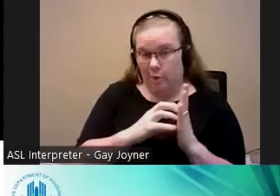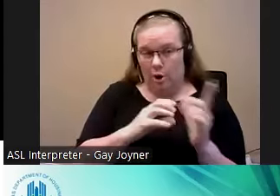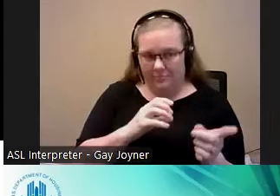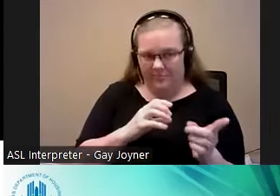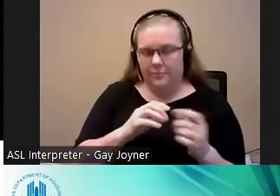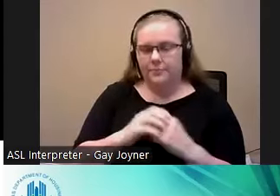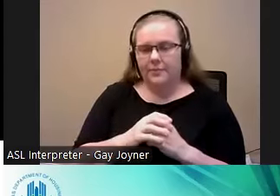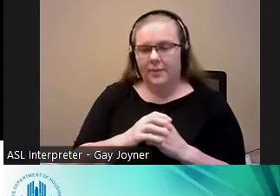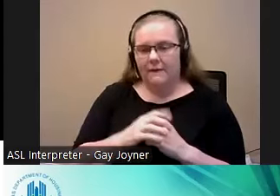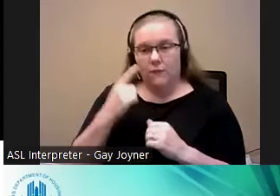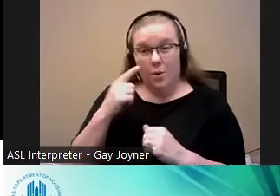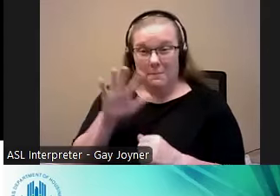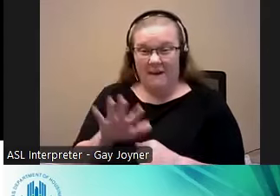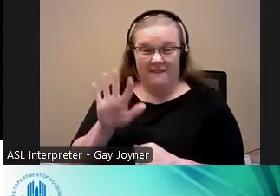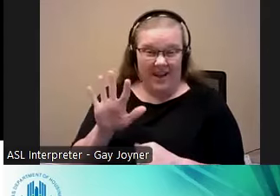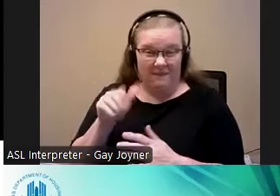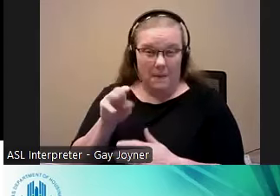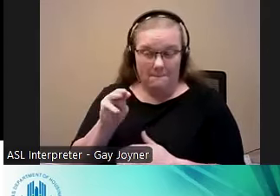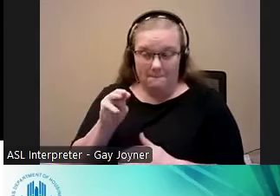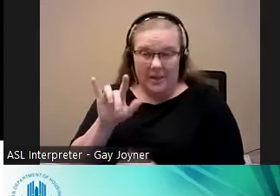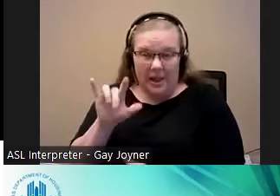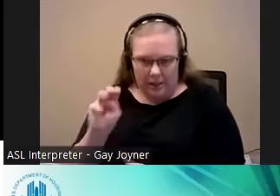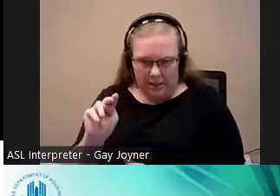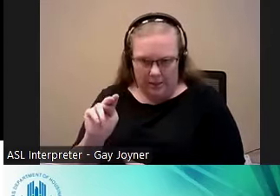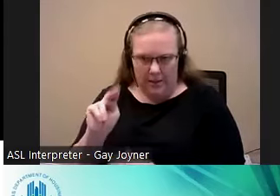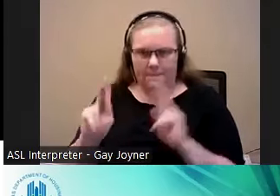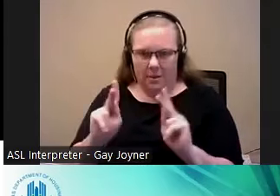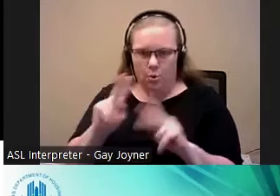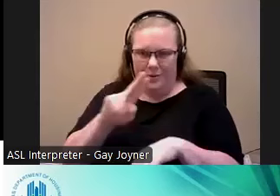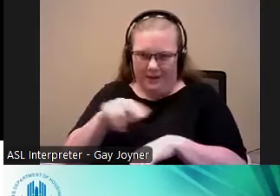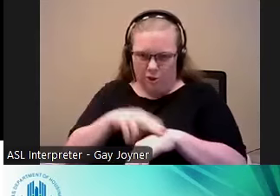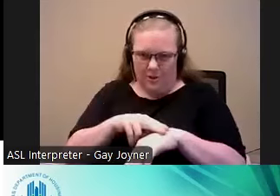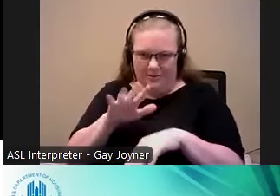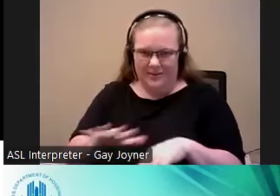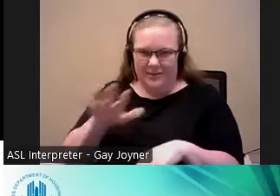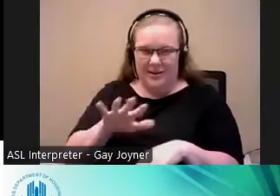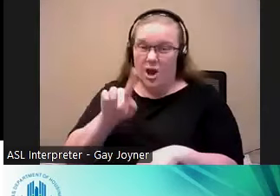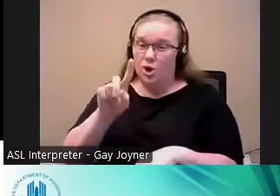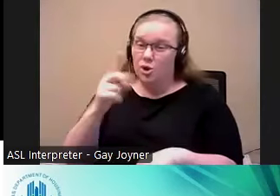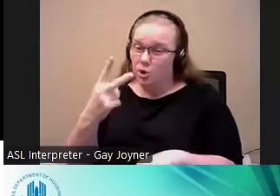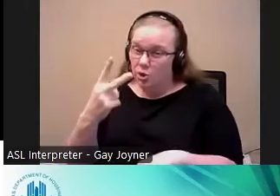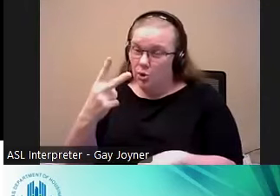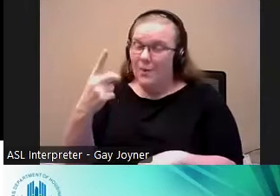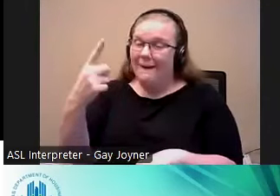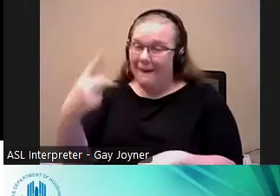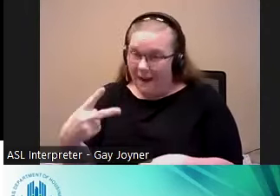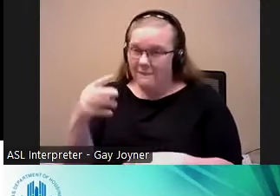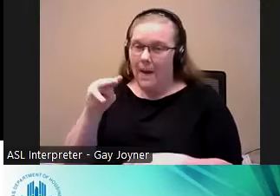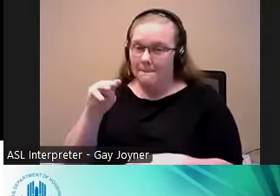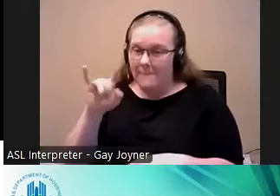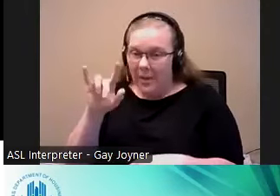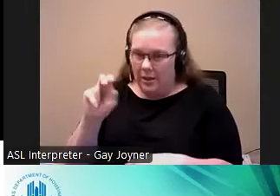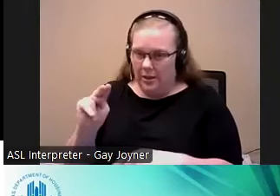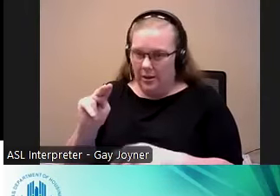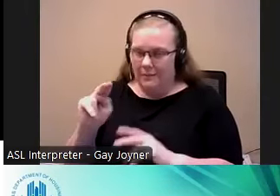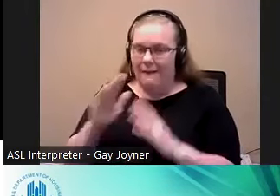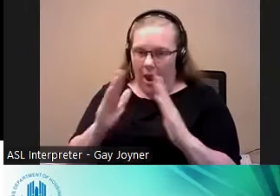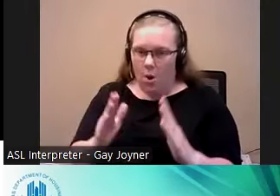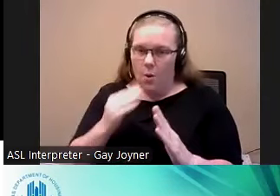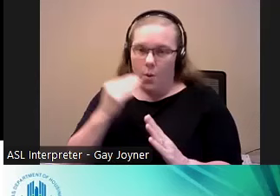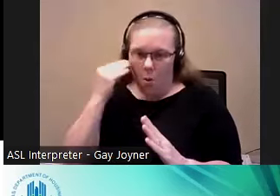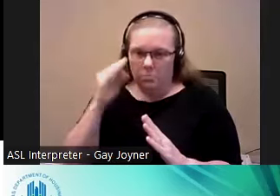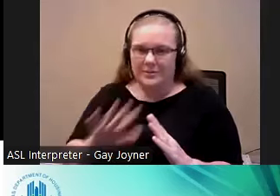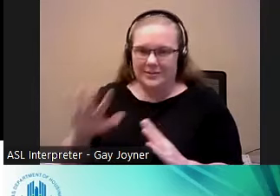For about 5 million people, nationally and almost 2 and half million households. So,